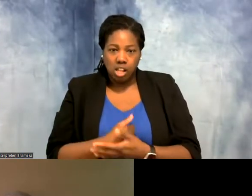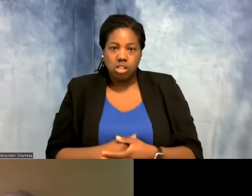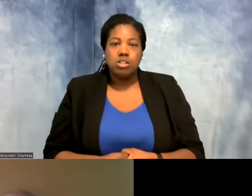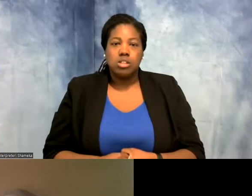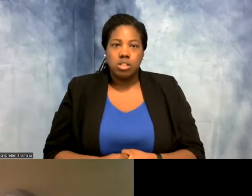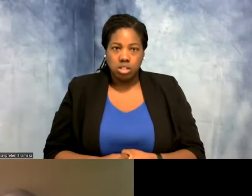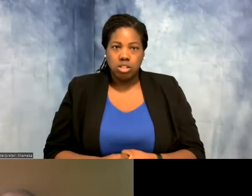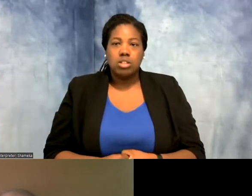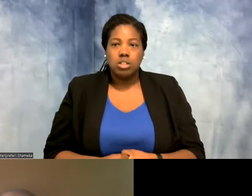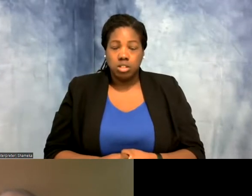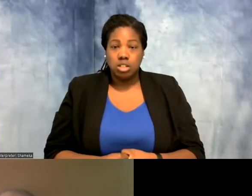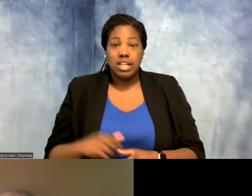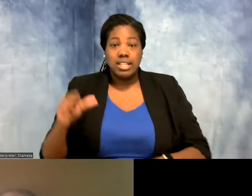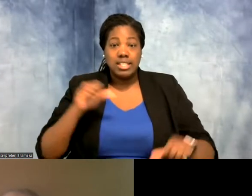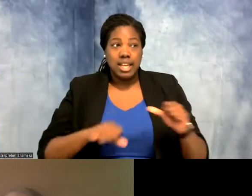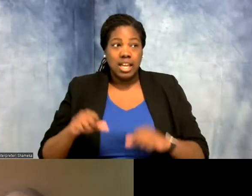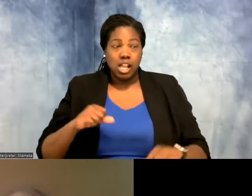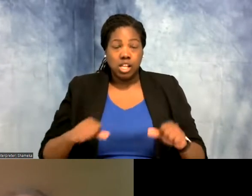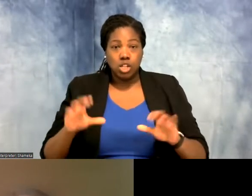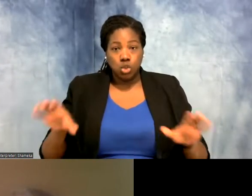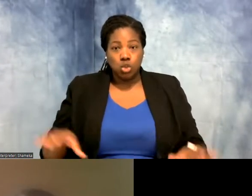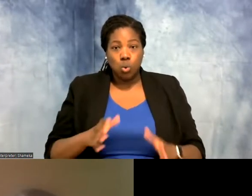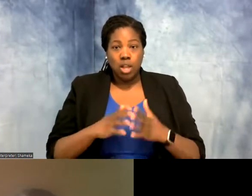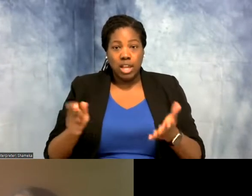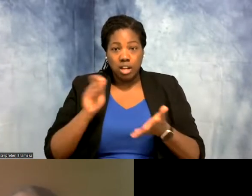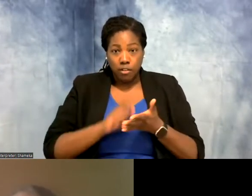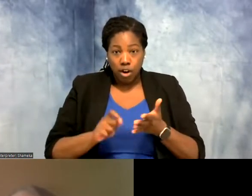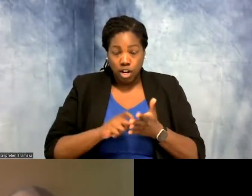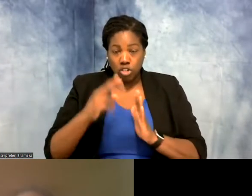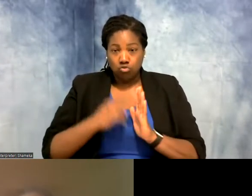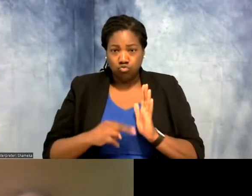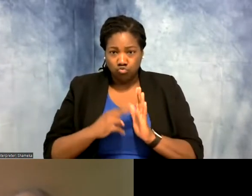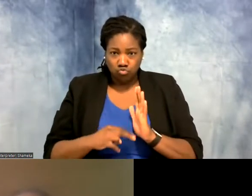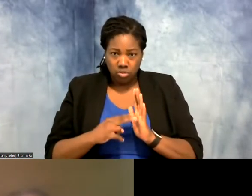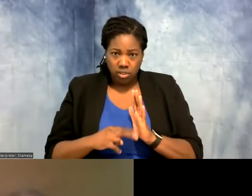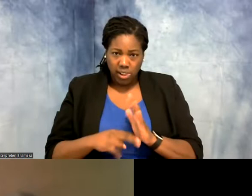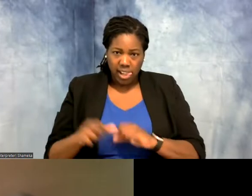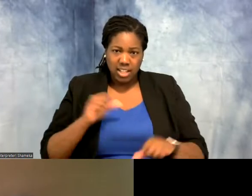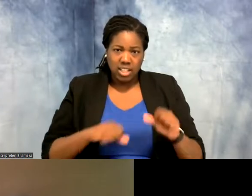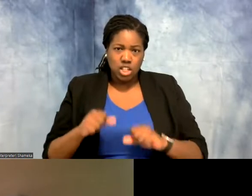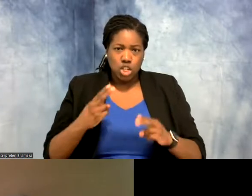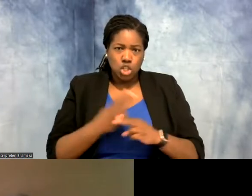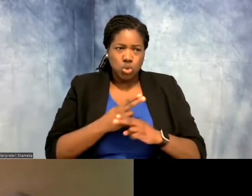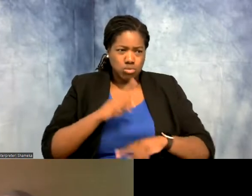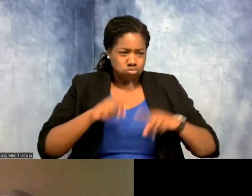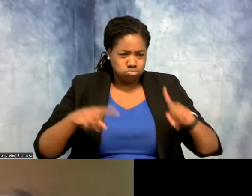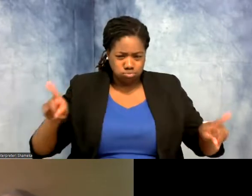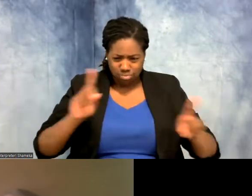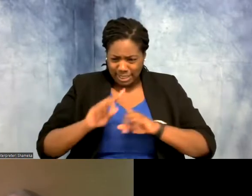Allie: Yes! So scientists do a lot of writing and reading. Scientists incorporate a wide variety of different